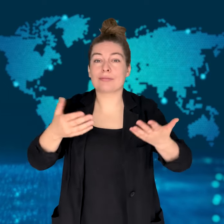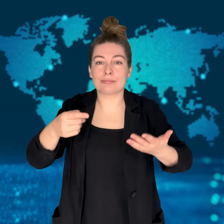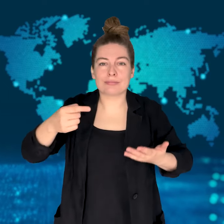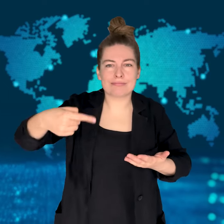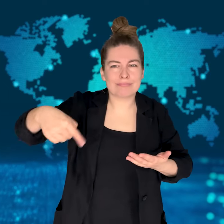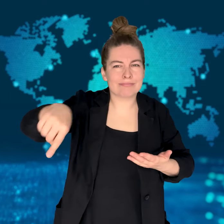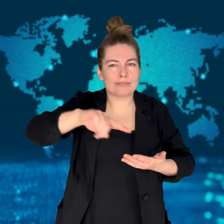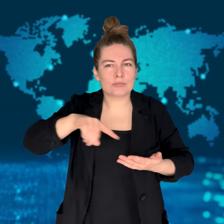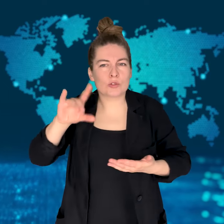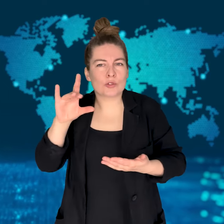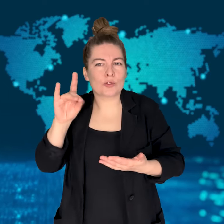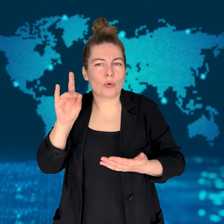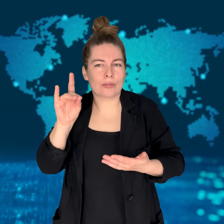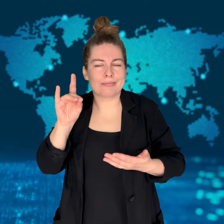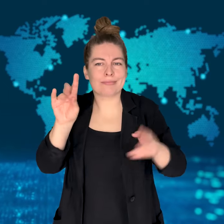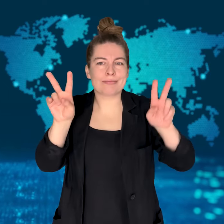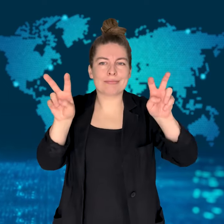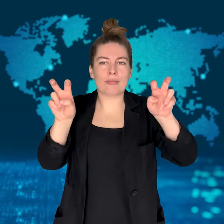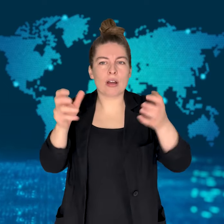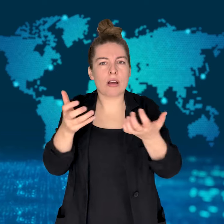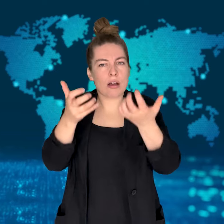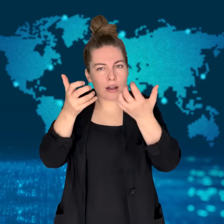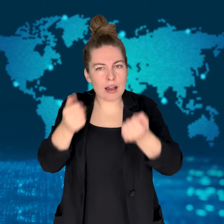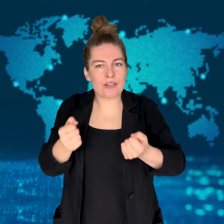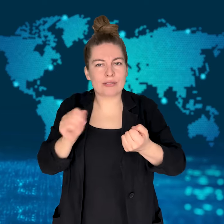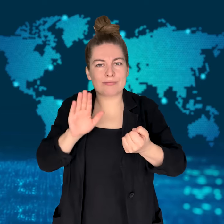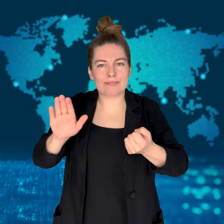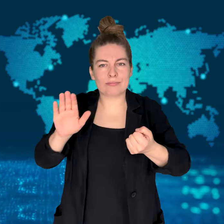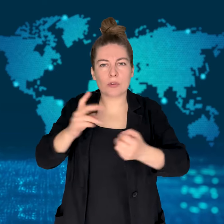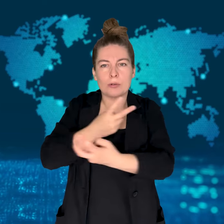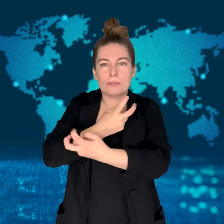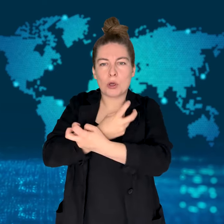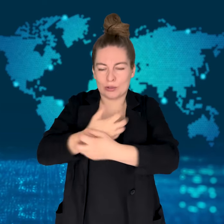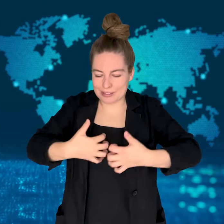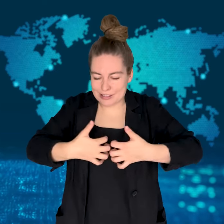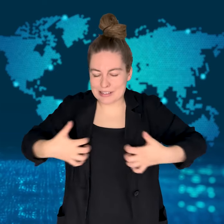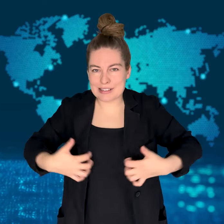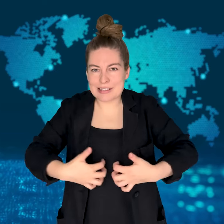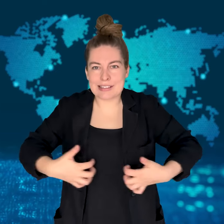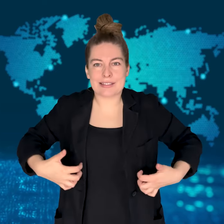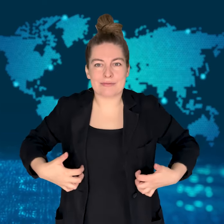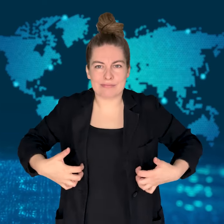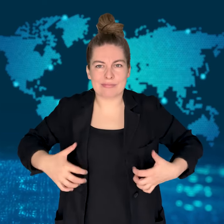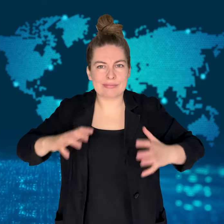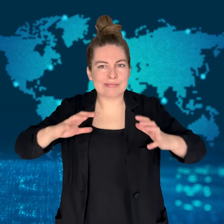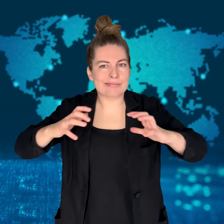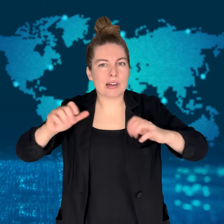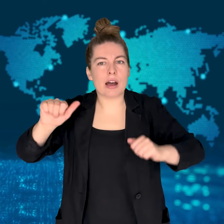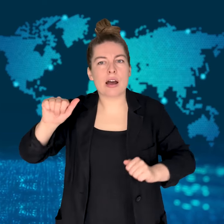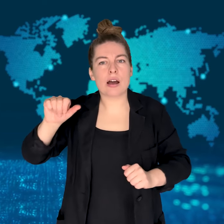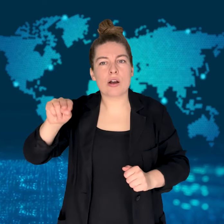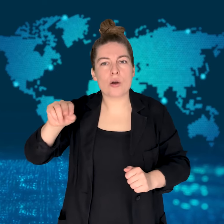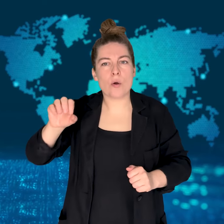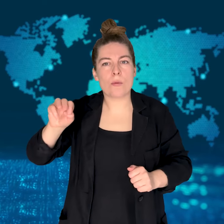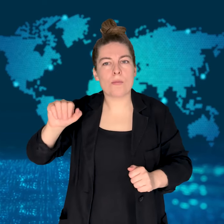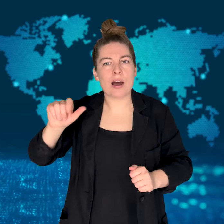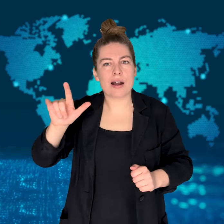The law focuses on dogs with "skeletal anomalies,"